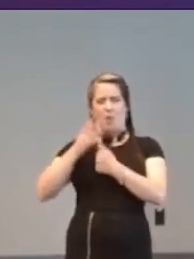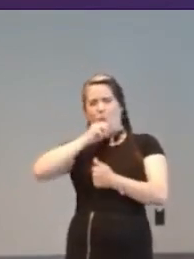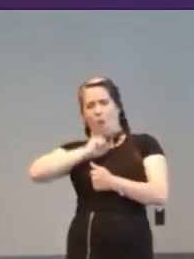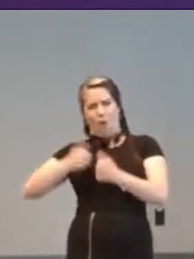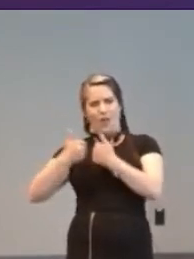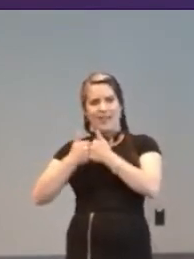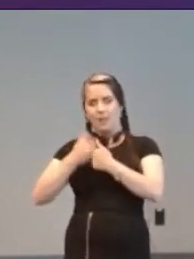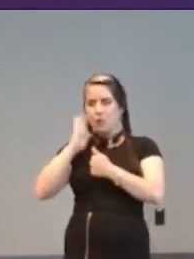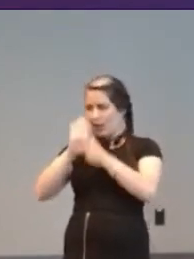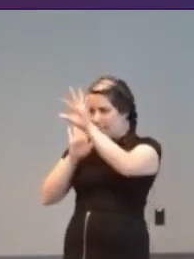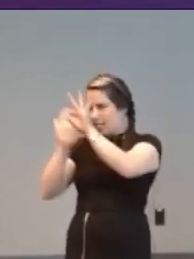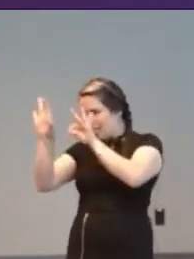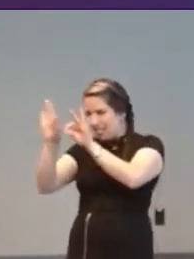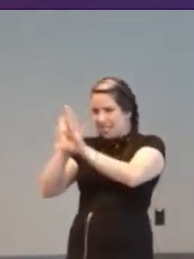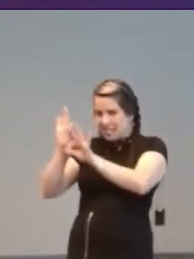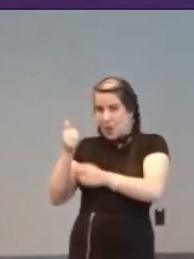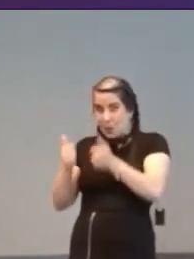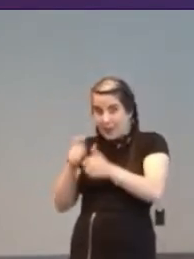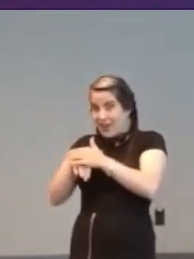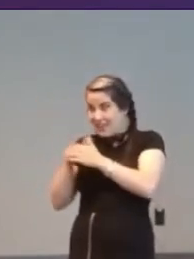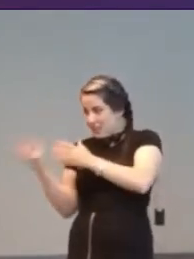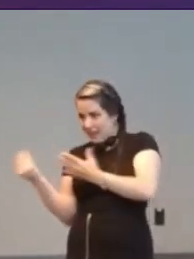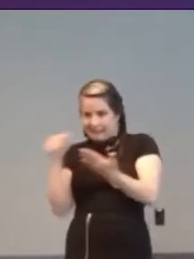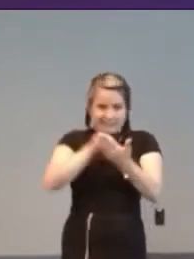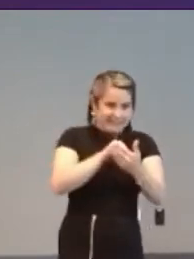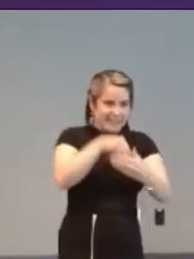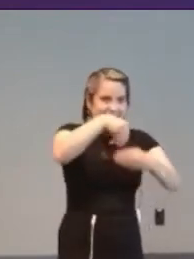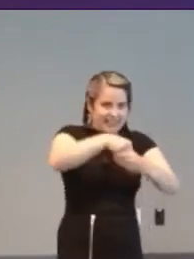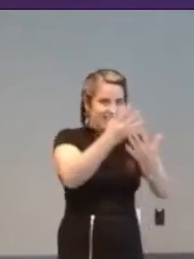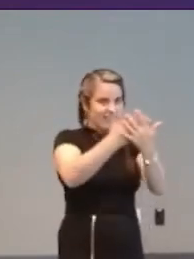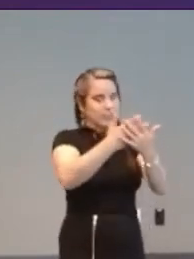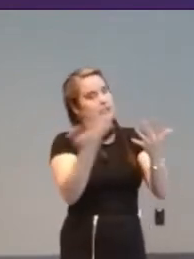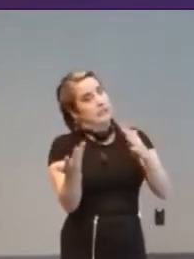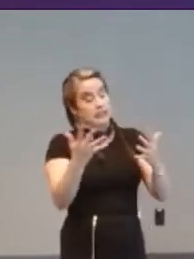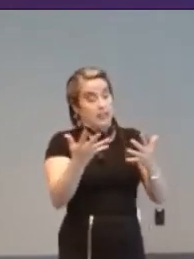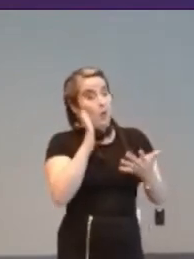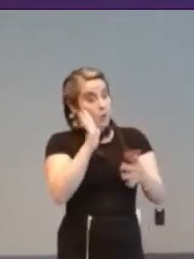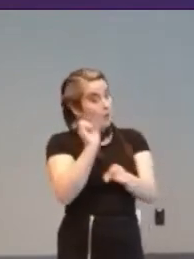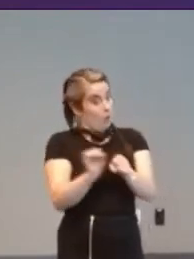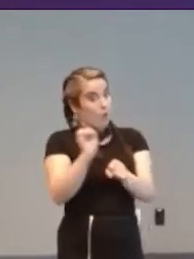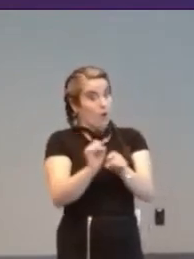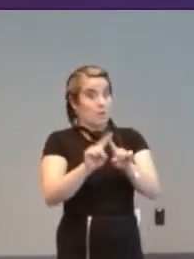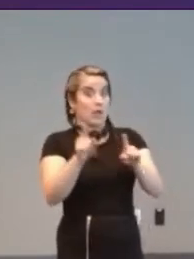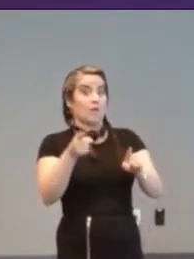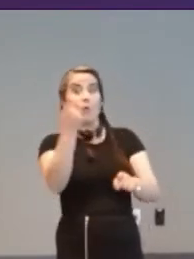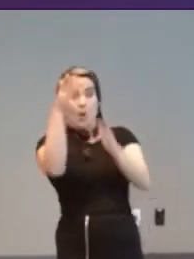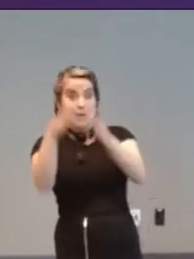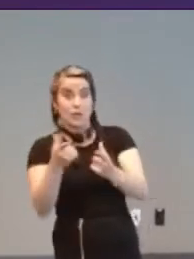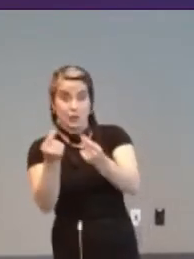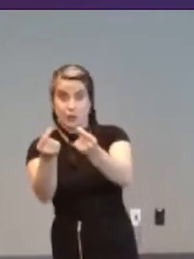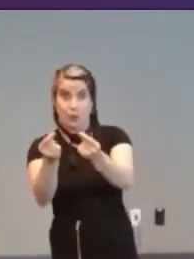find those and filter those and put them in the stores but it's a job for someone (not me).